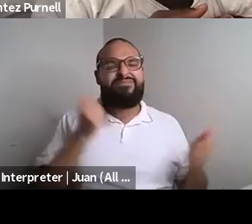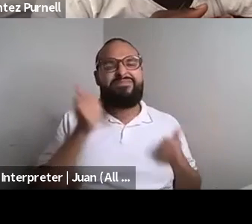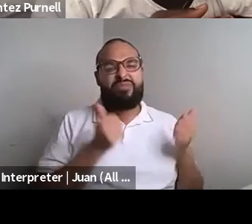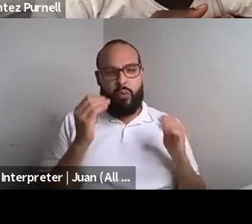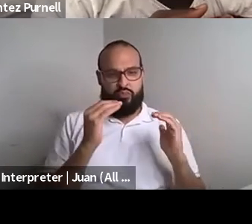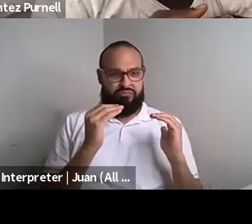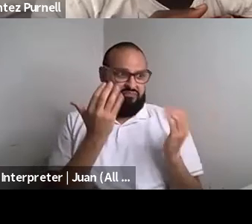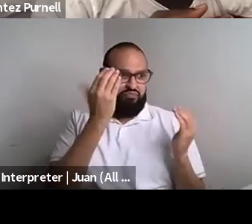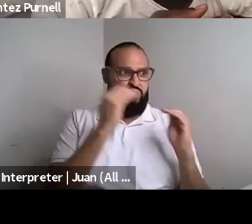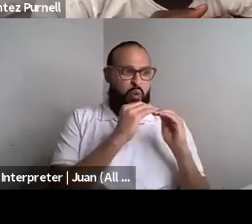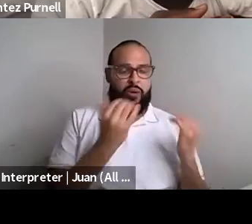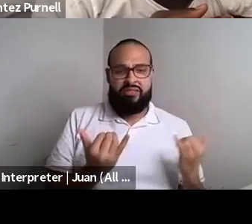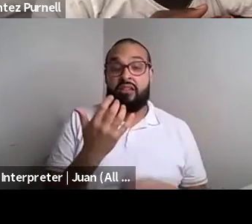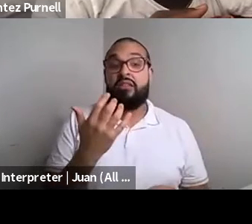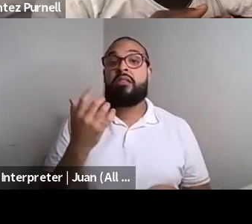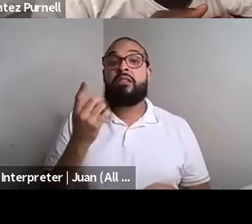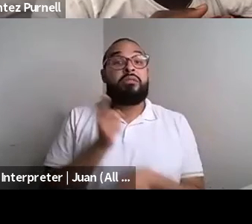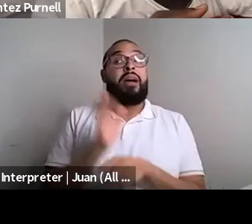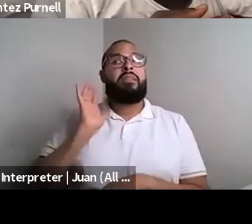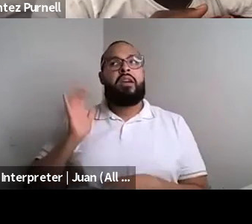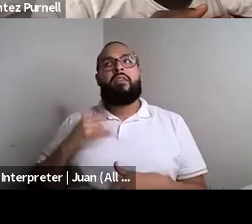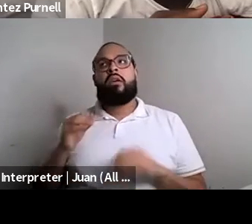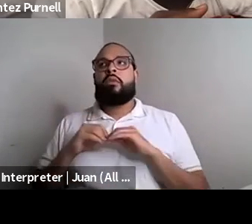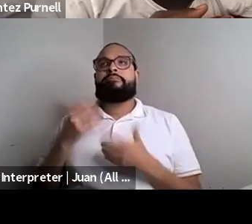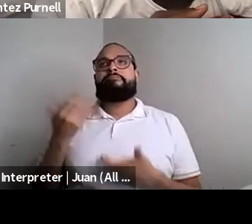Kokumo: But now it's like wow I'm writing in ways